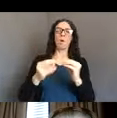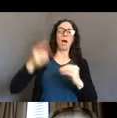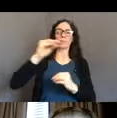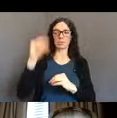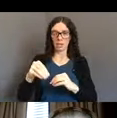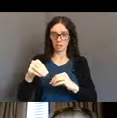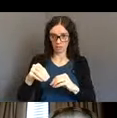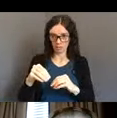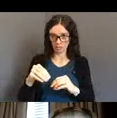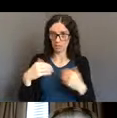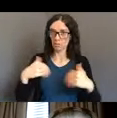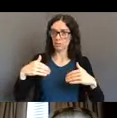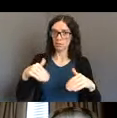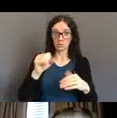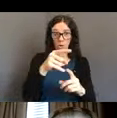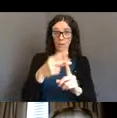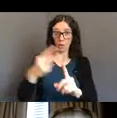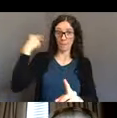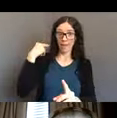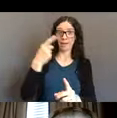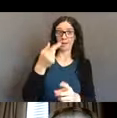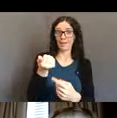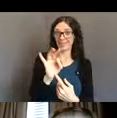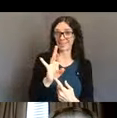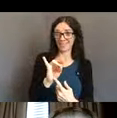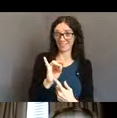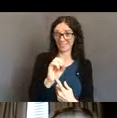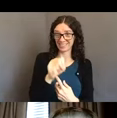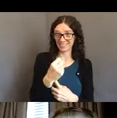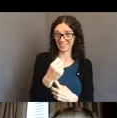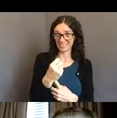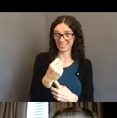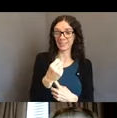from the '70s, again pulling together to do the 504 sit-in in Berkley.